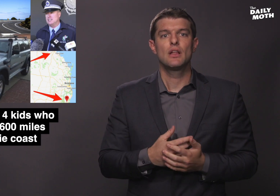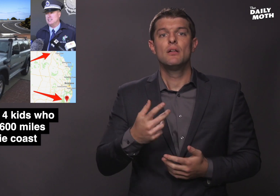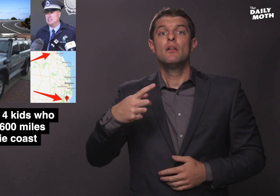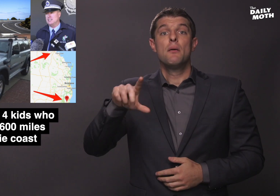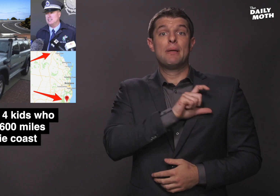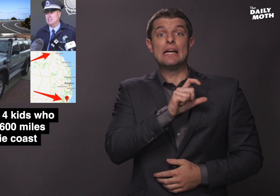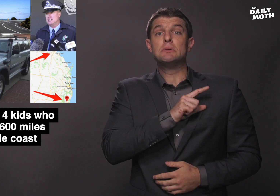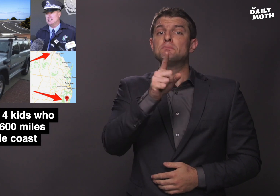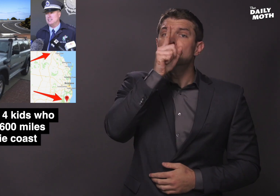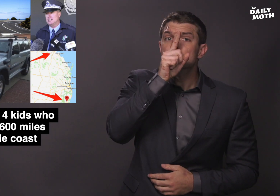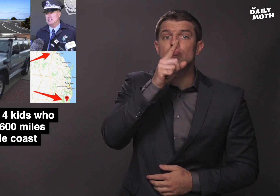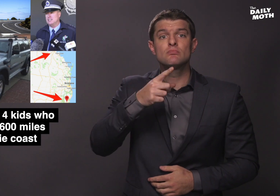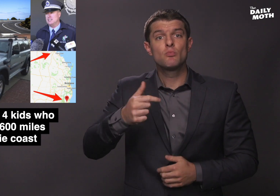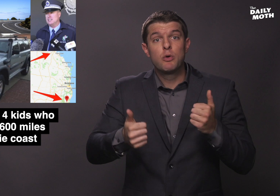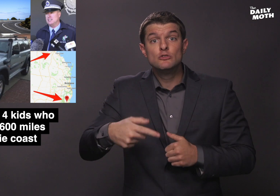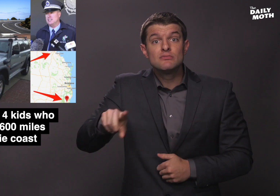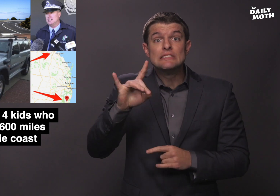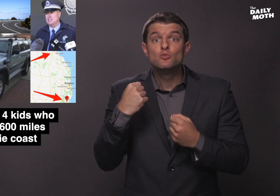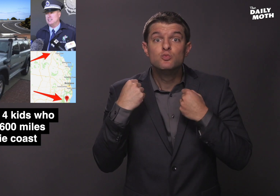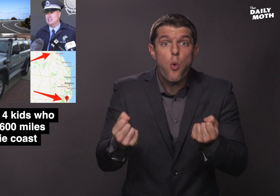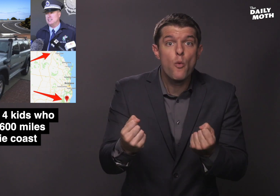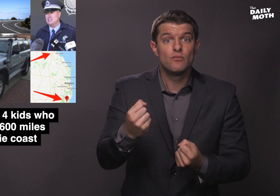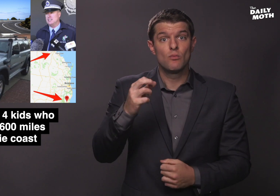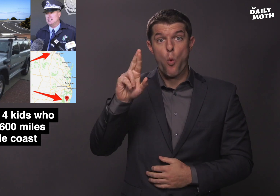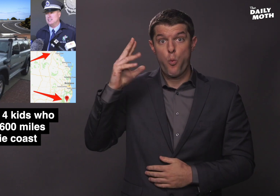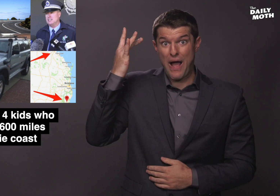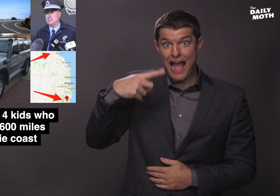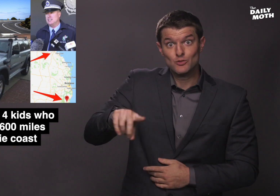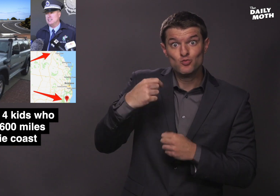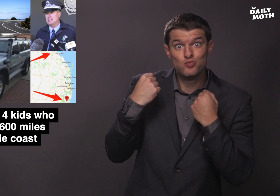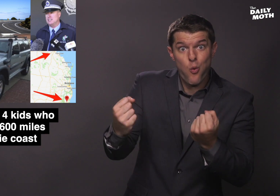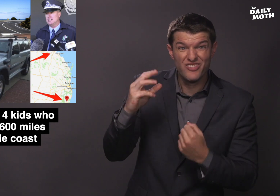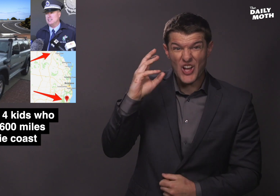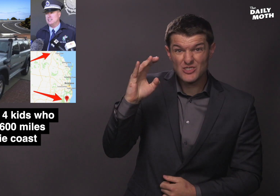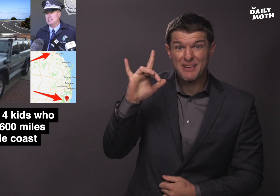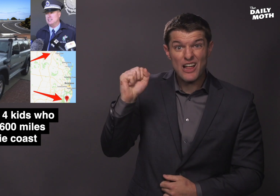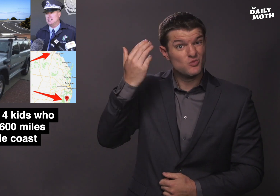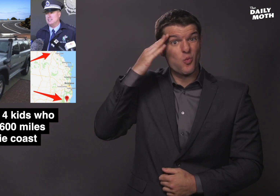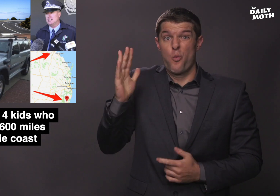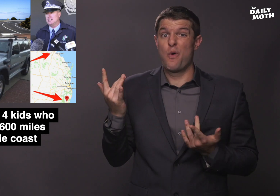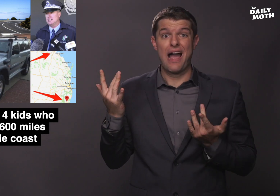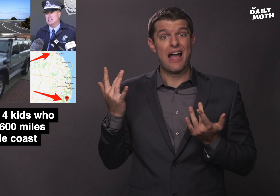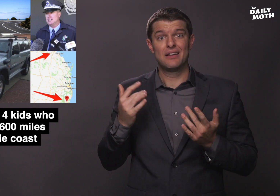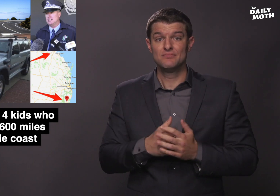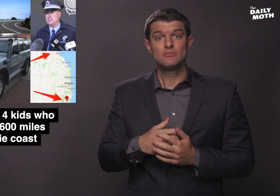As of today, police are not sure which one of them drove or why they drove 600 miles away.